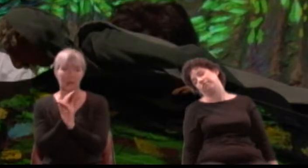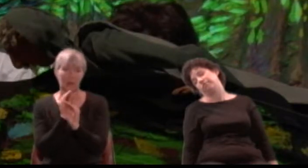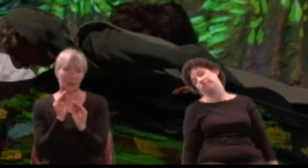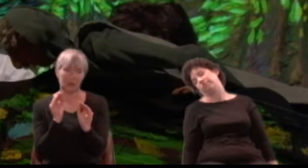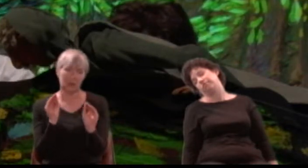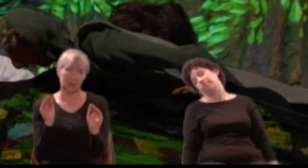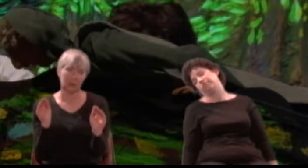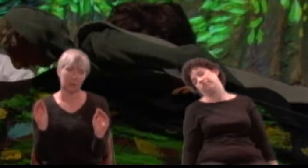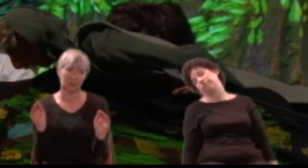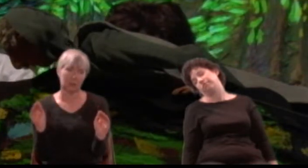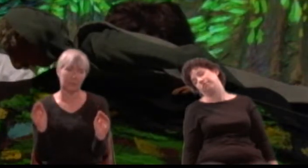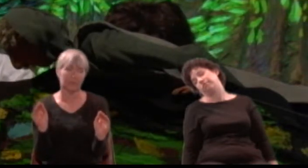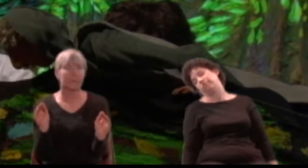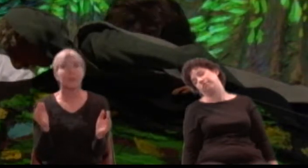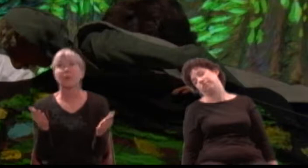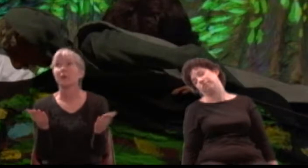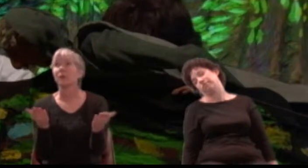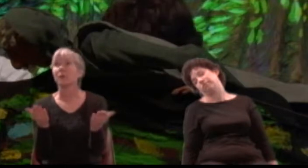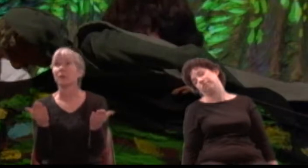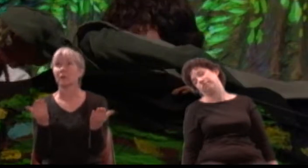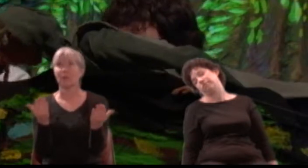come, trusty sword;